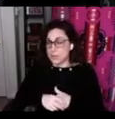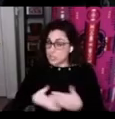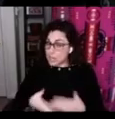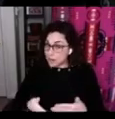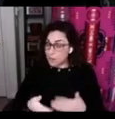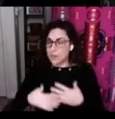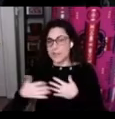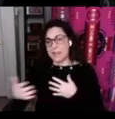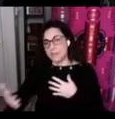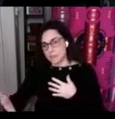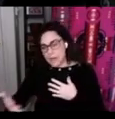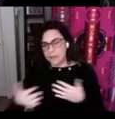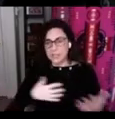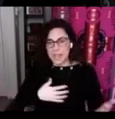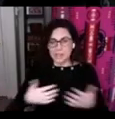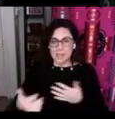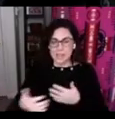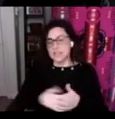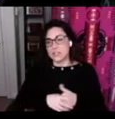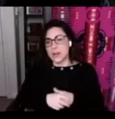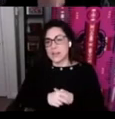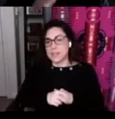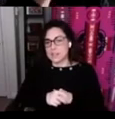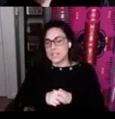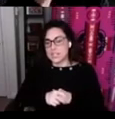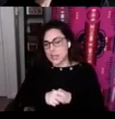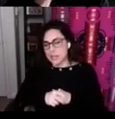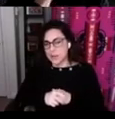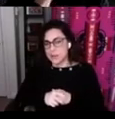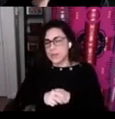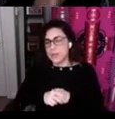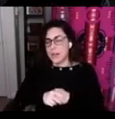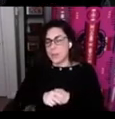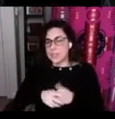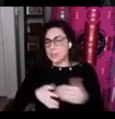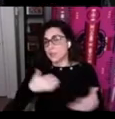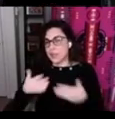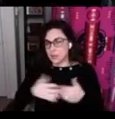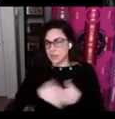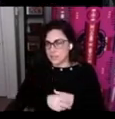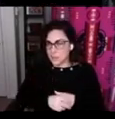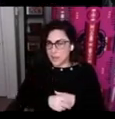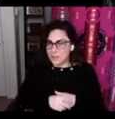share but then for others to access and to access each other and to build networks this way